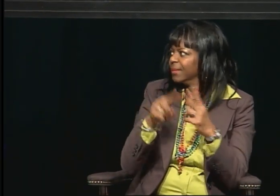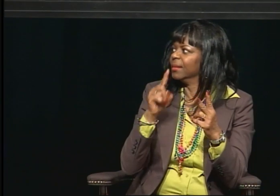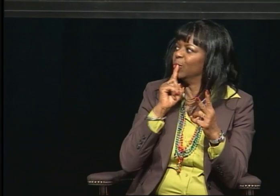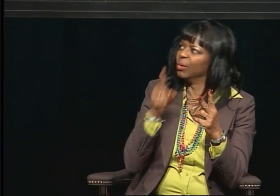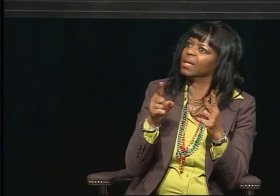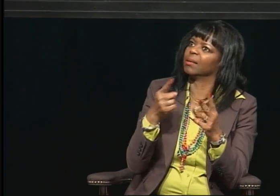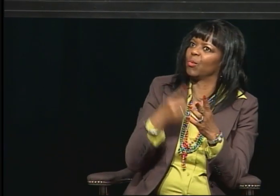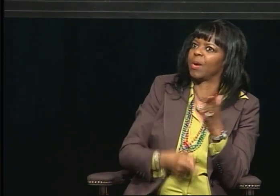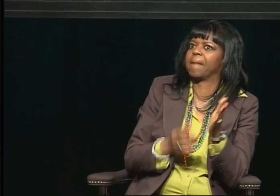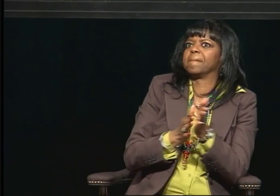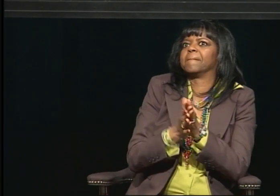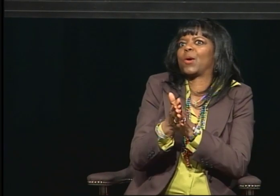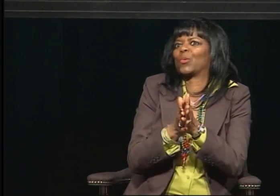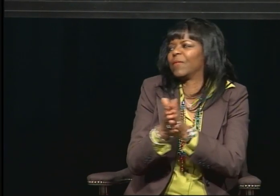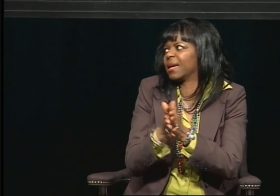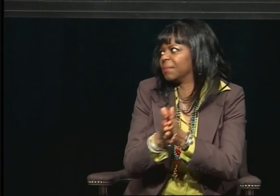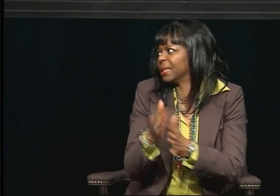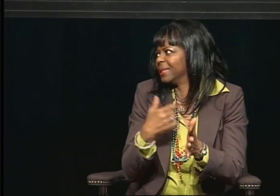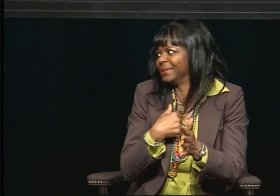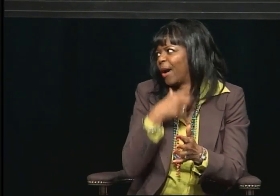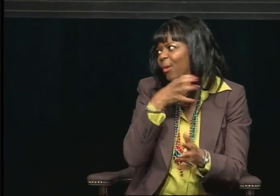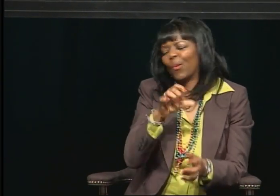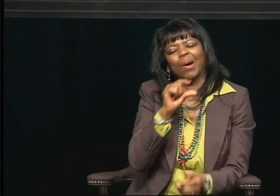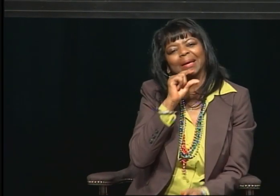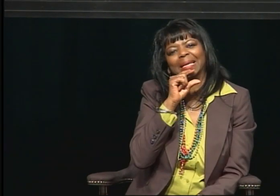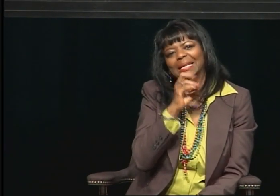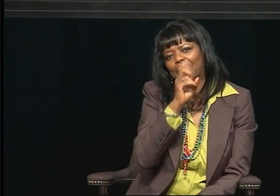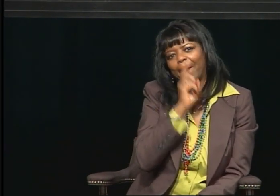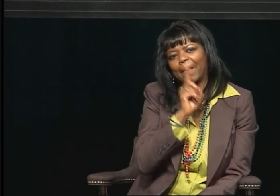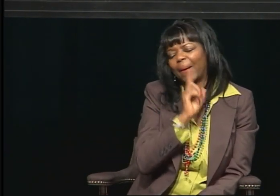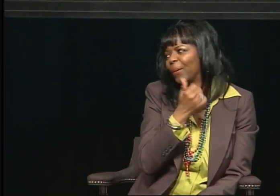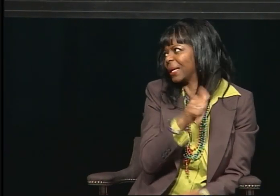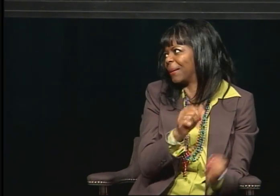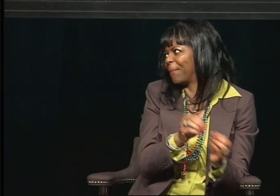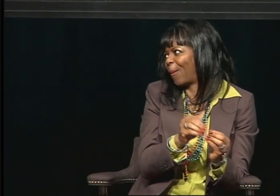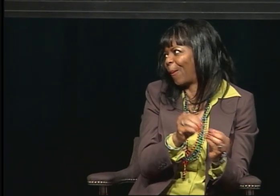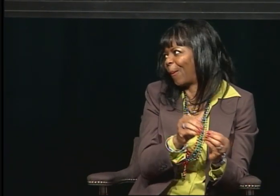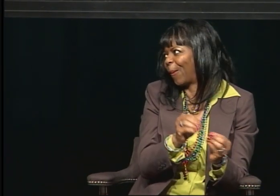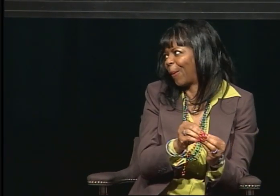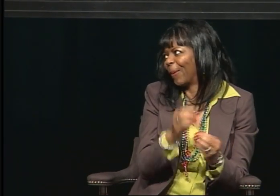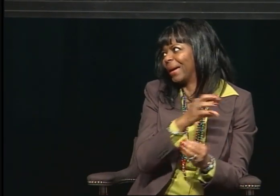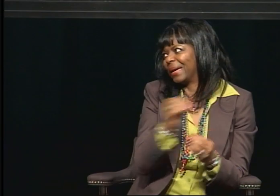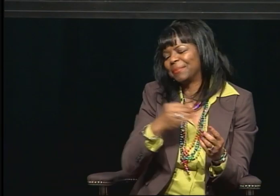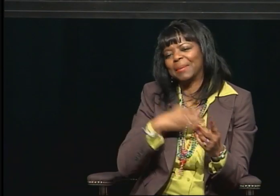I didn't want Glenn to be lonely anymore. And my department gave me a directive.